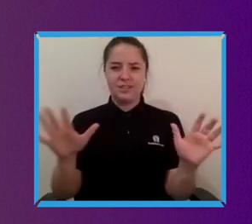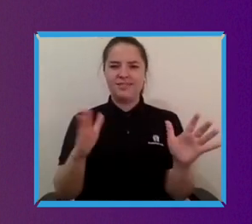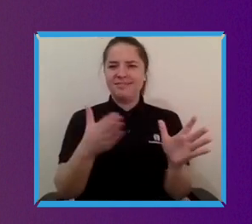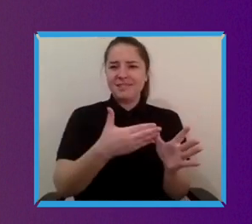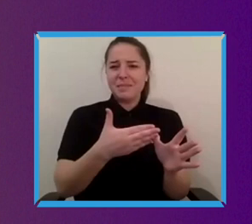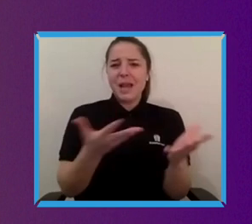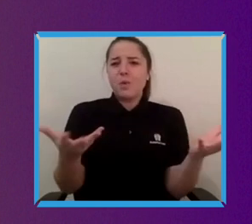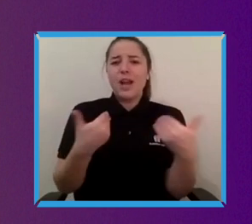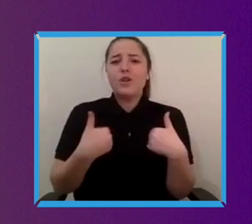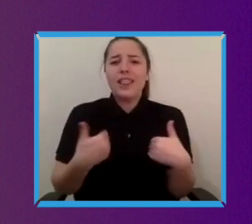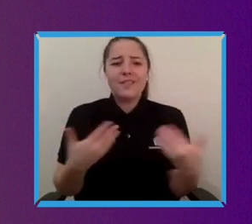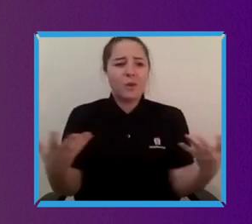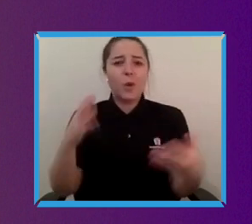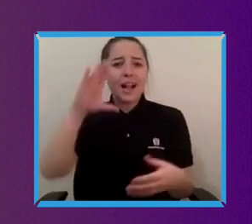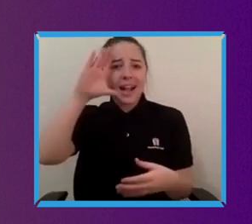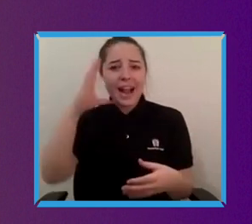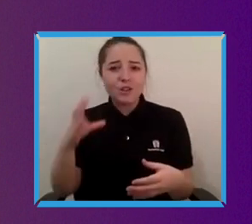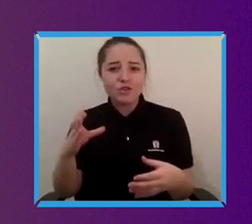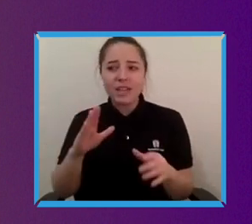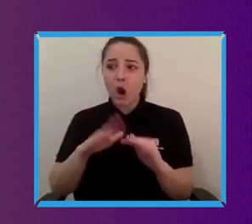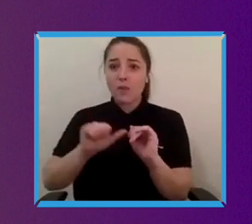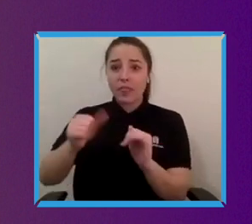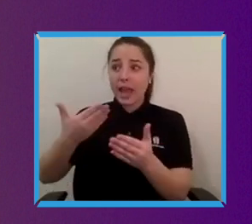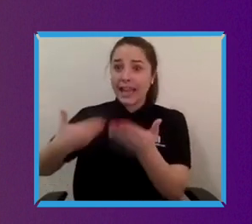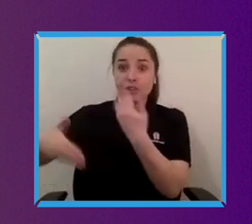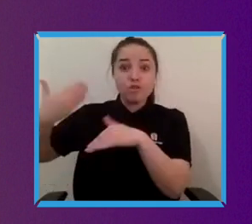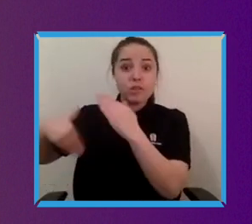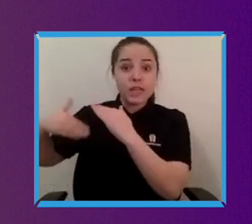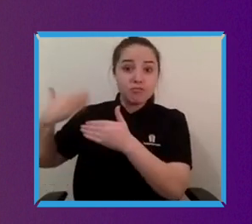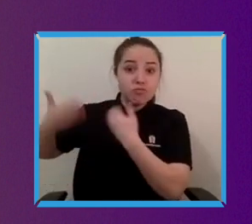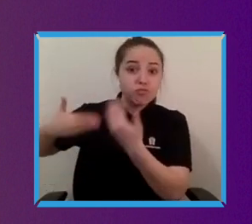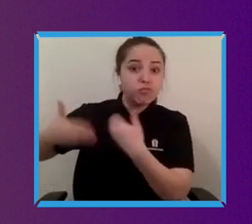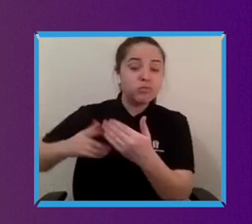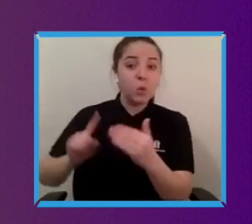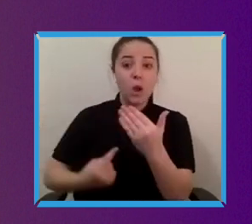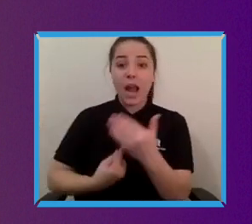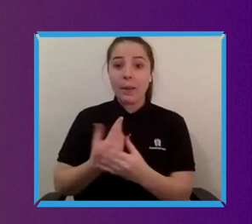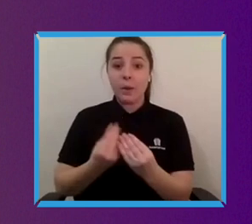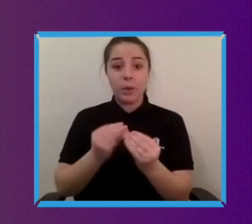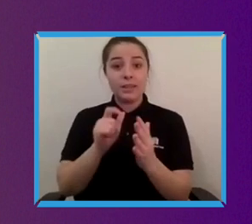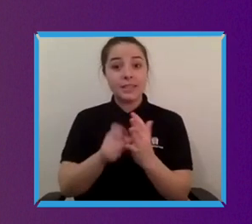what the history has been to date regarding sort of disability inclusion.